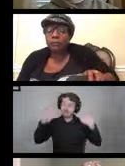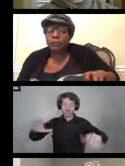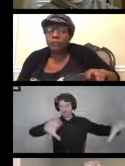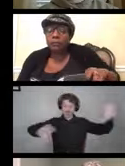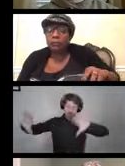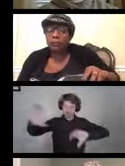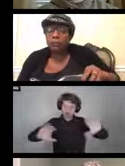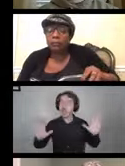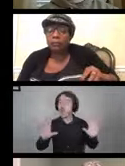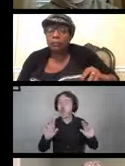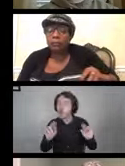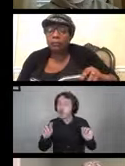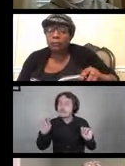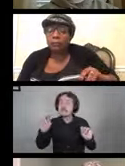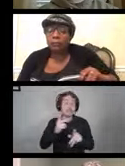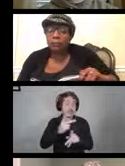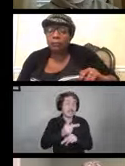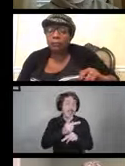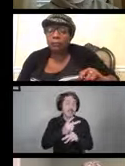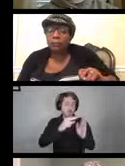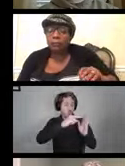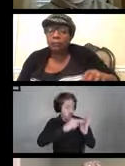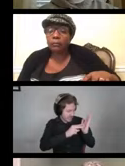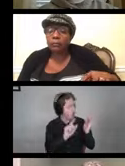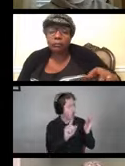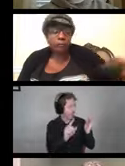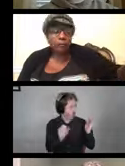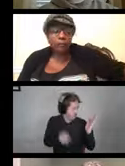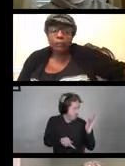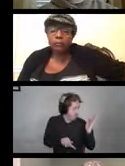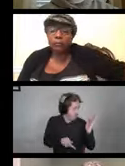Be mindful and dispose of them properly.